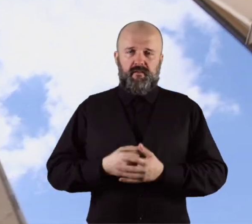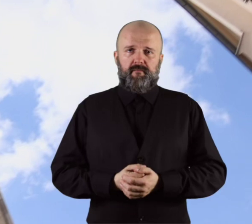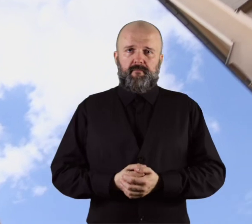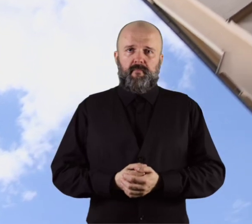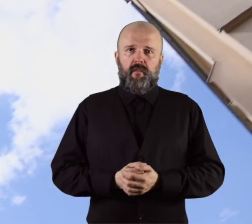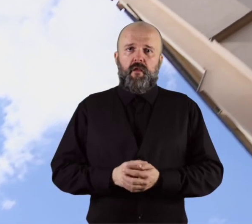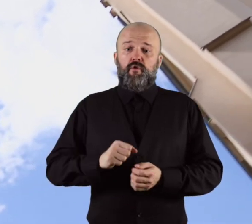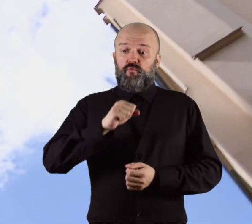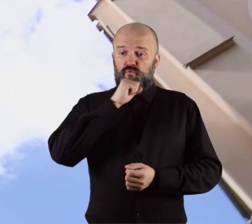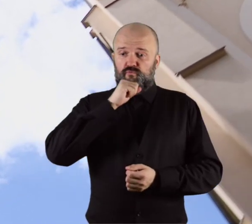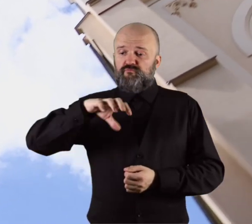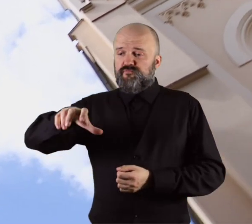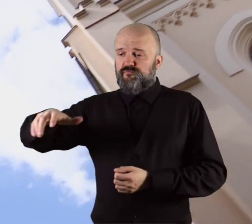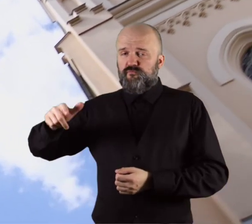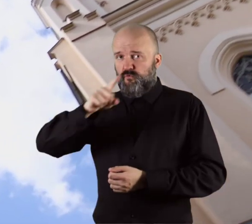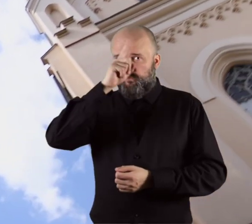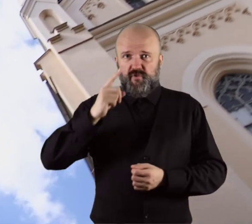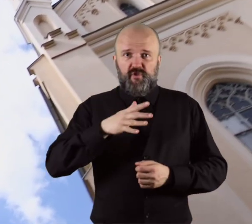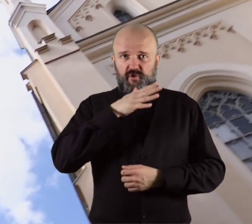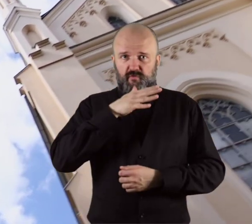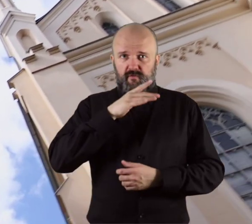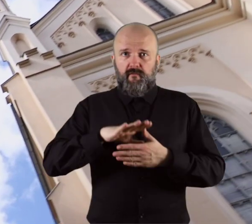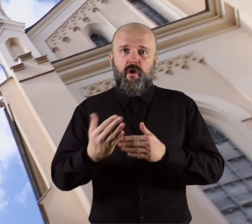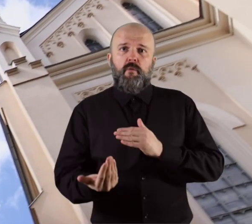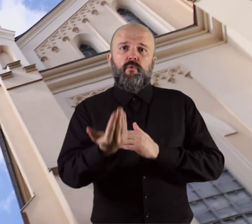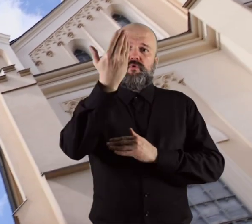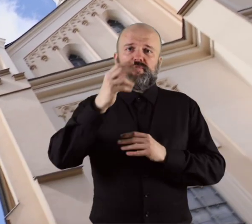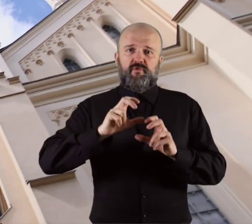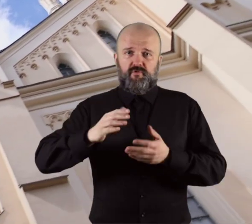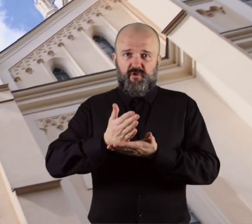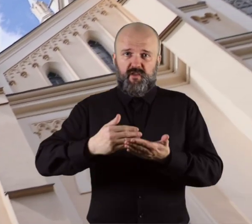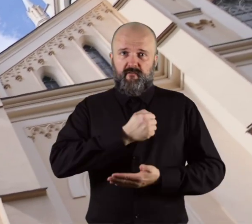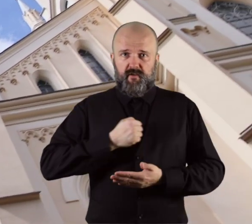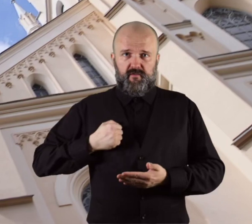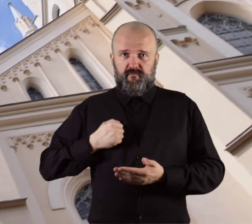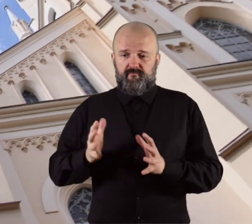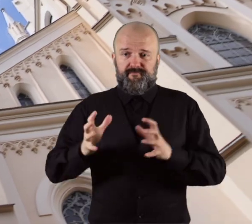Large centers of the Jewish population in the northern part of Warsaw appeared in the nineteenth century